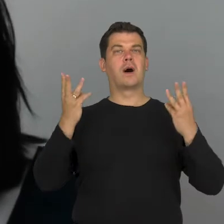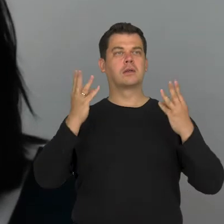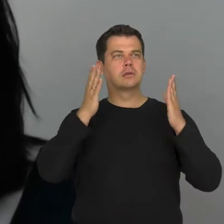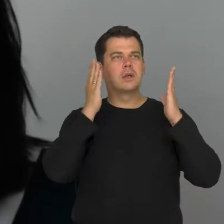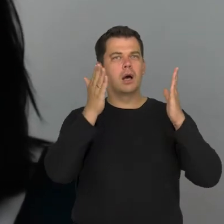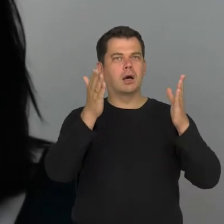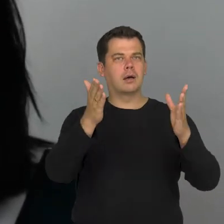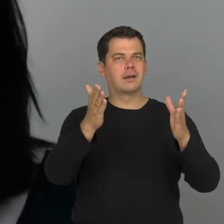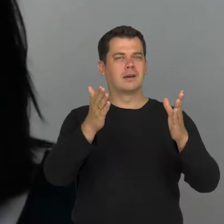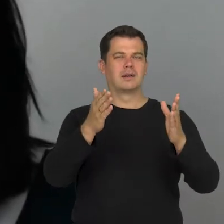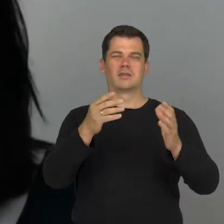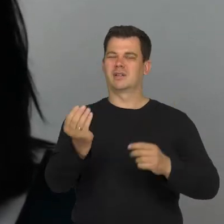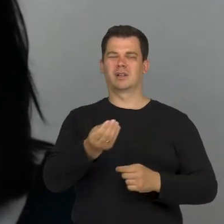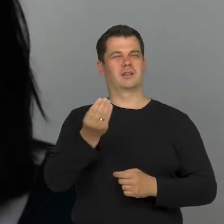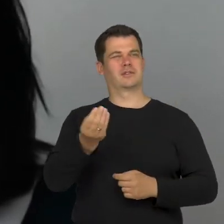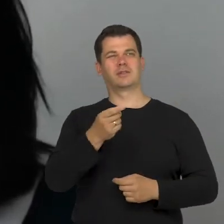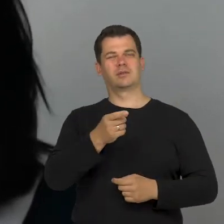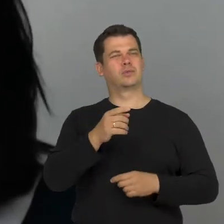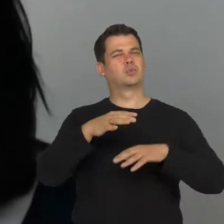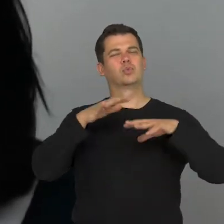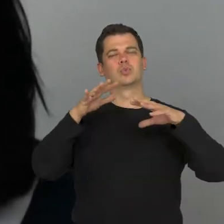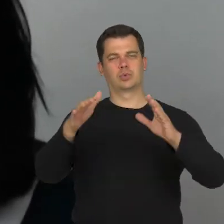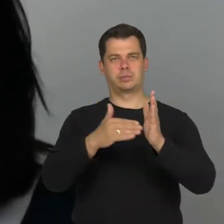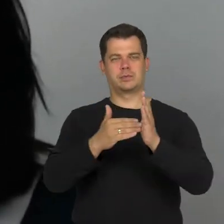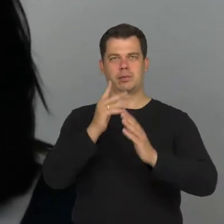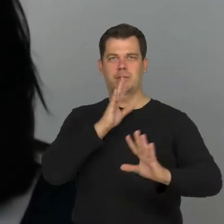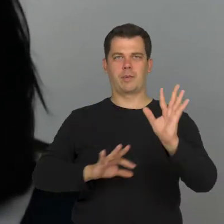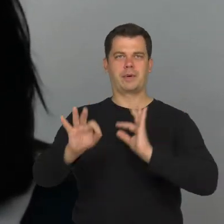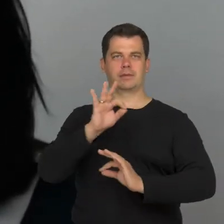There is much to be done in that regard.